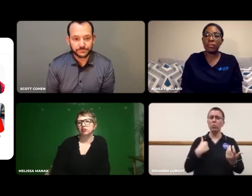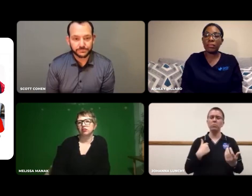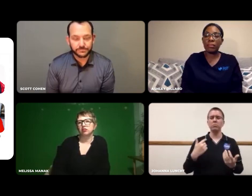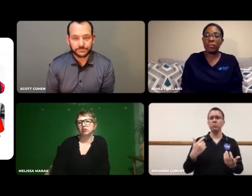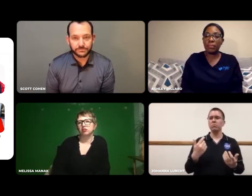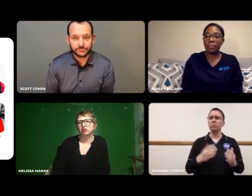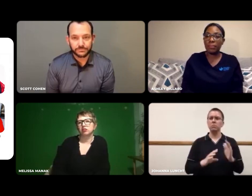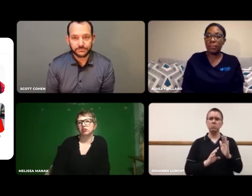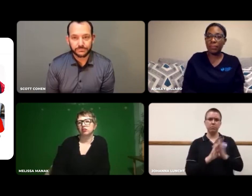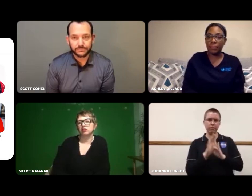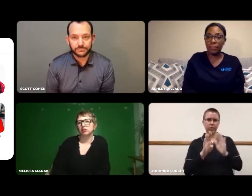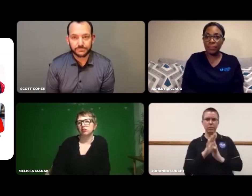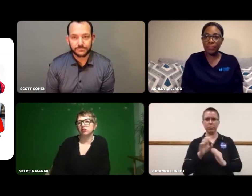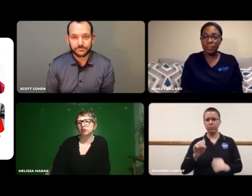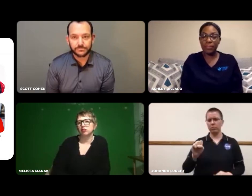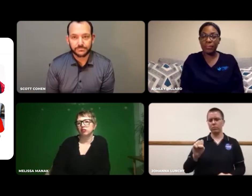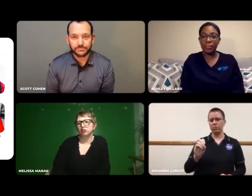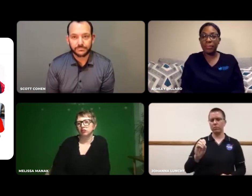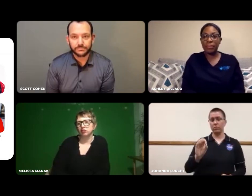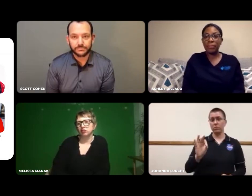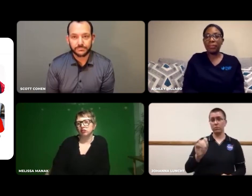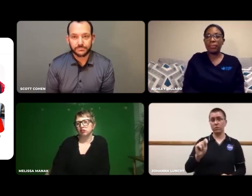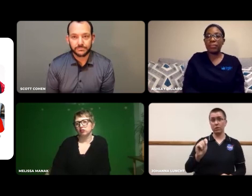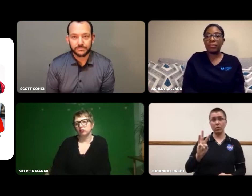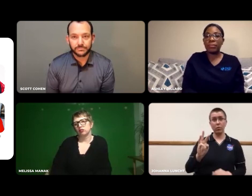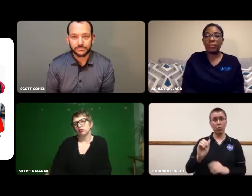I mostly develop software.